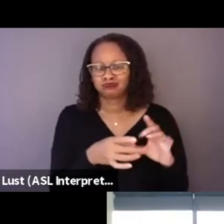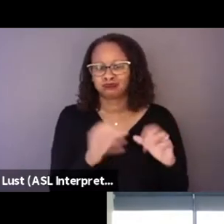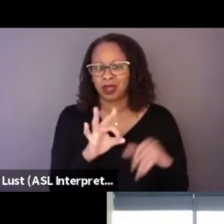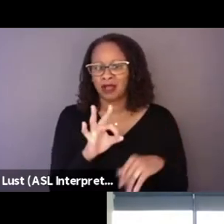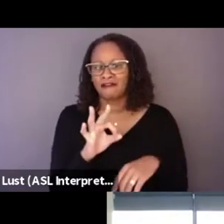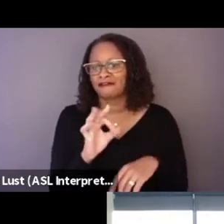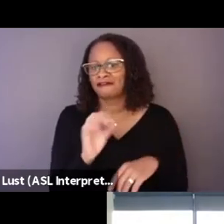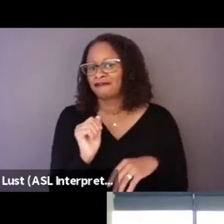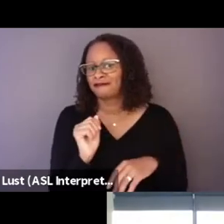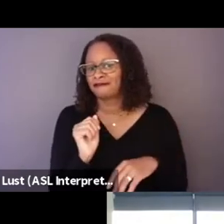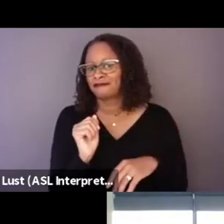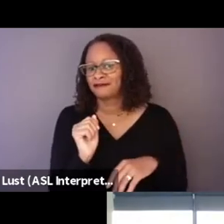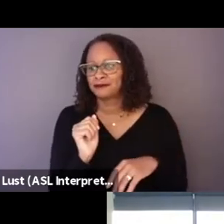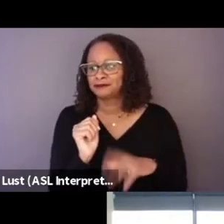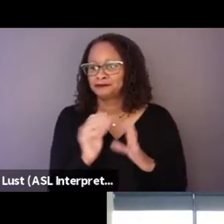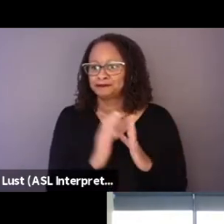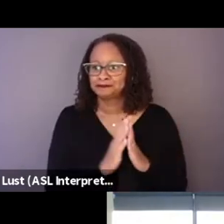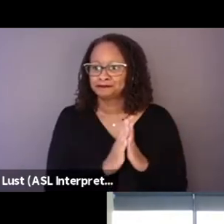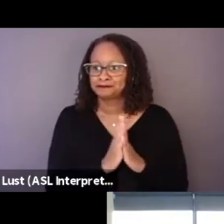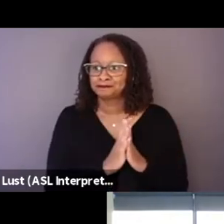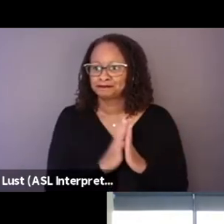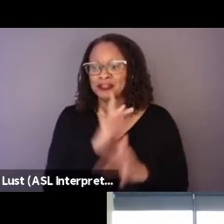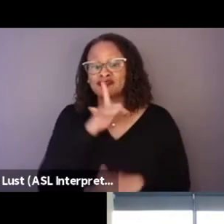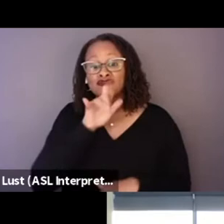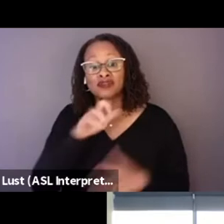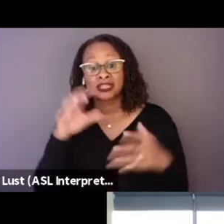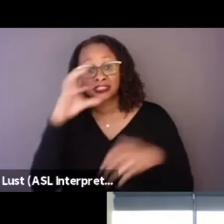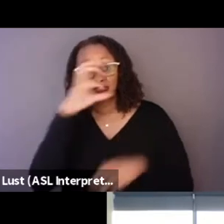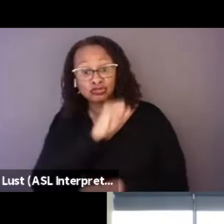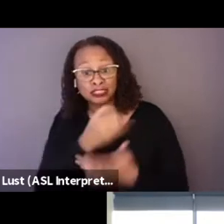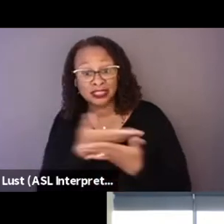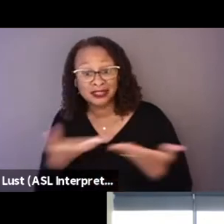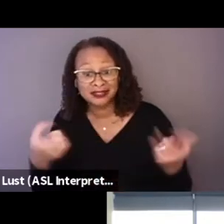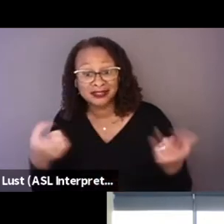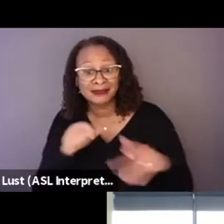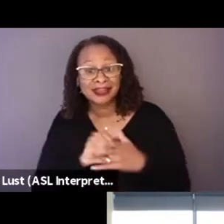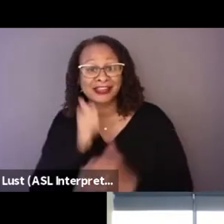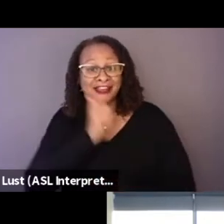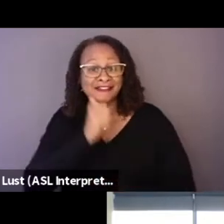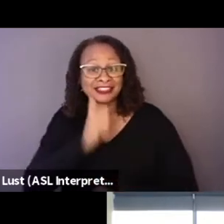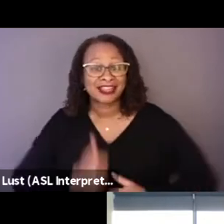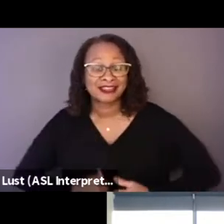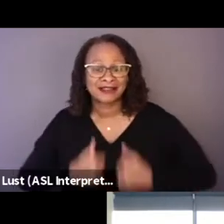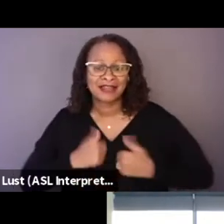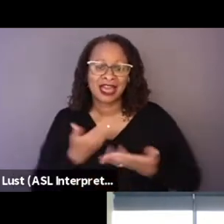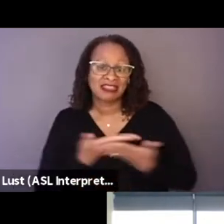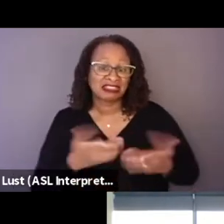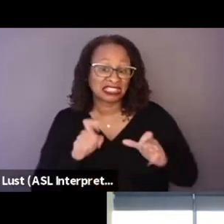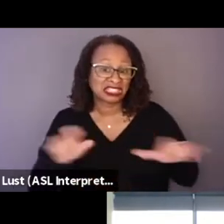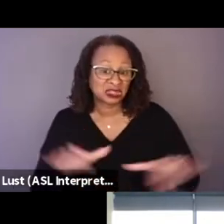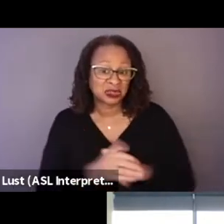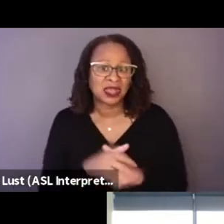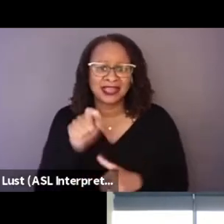of really, really strange things going on in their daily lives, you know. Stuff that they have to do, they have to pay for it.